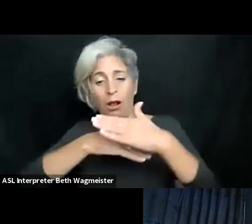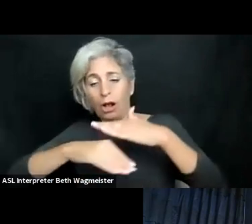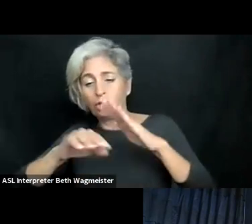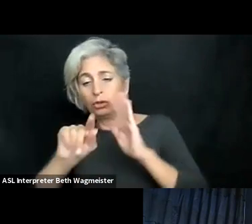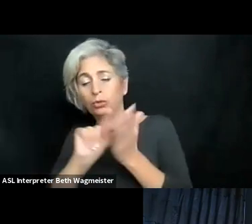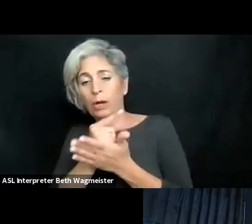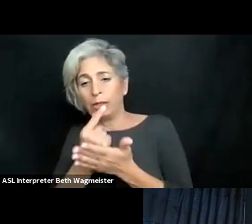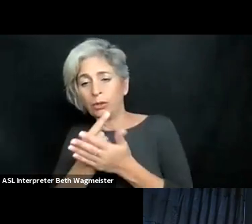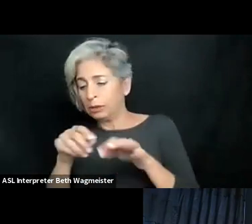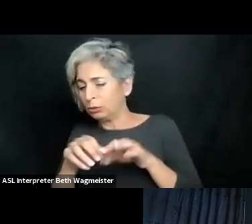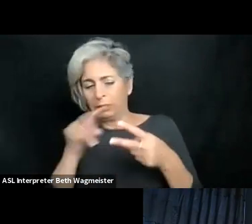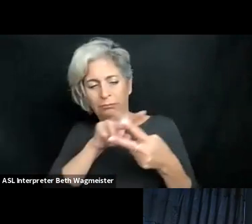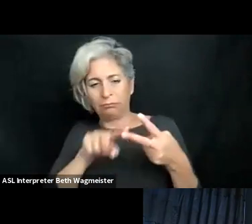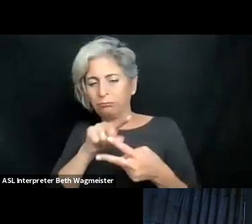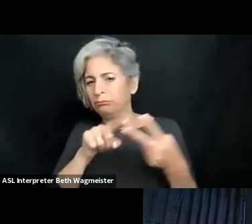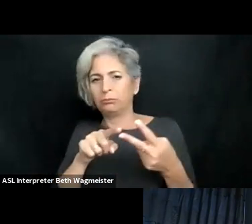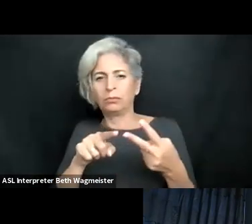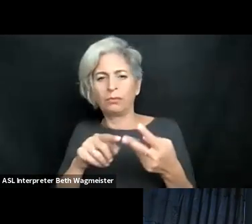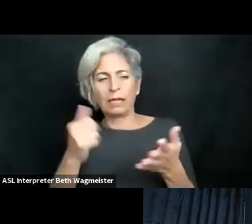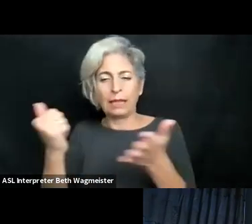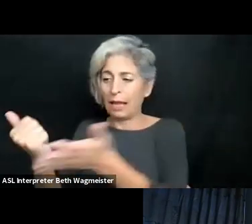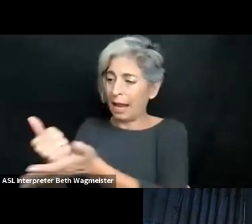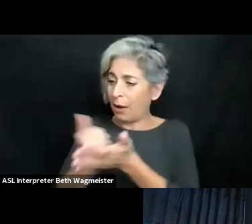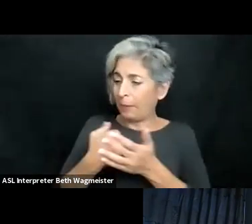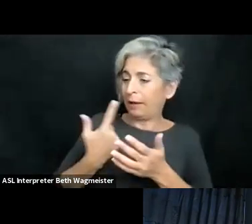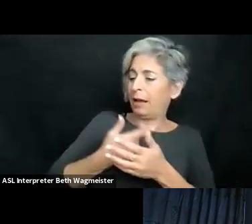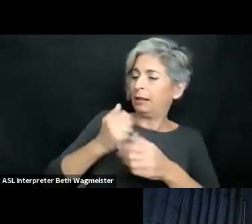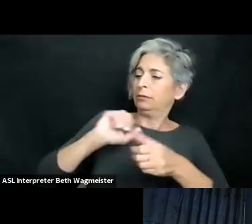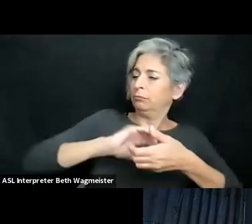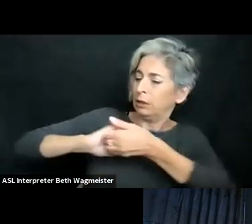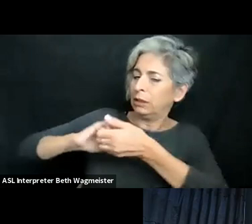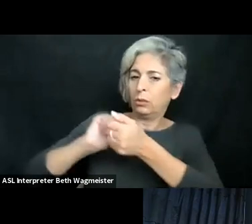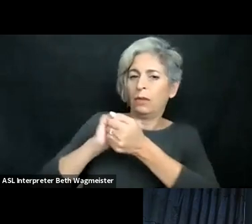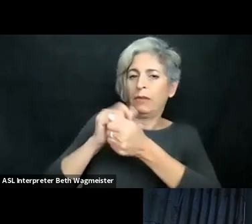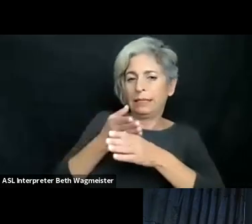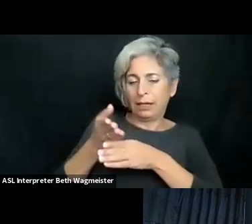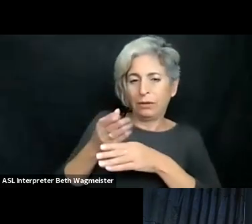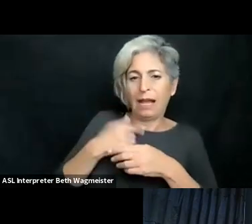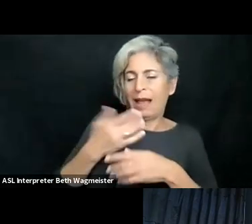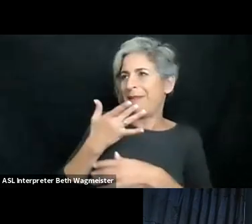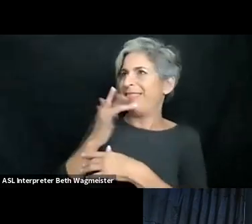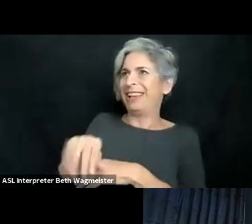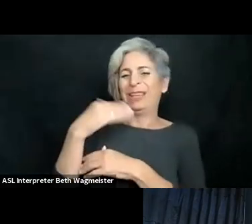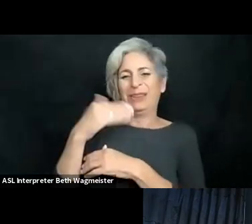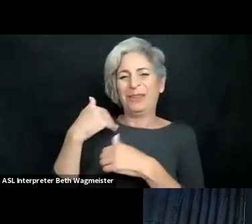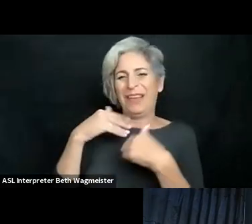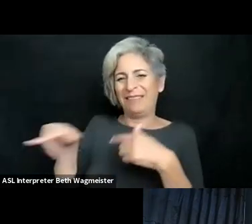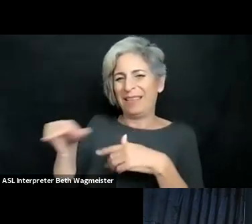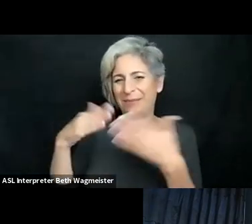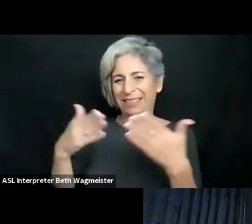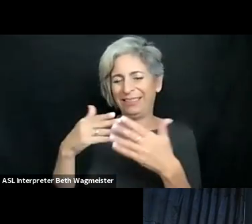framework to support whether it's an -- whether it's post-graduate or undergraduate degree.